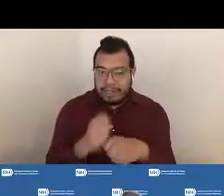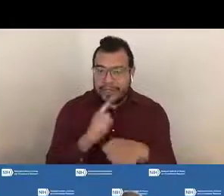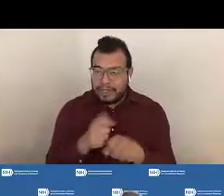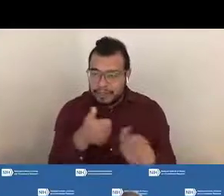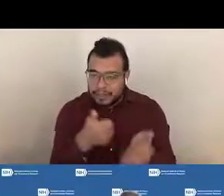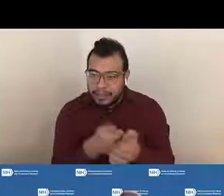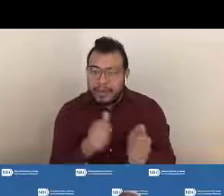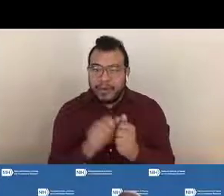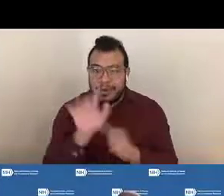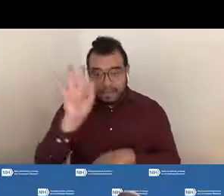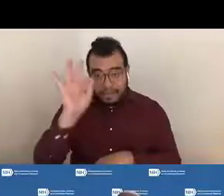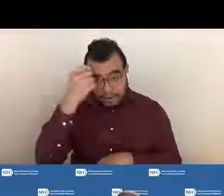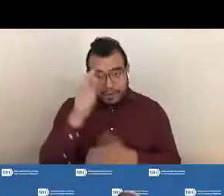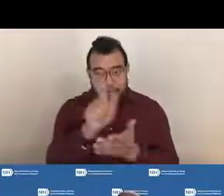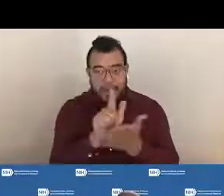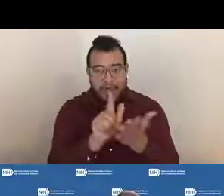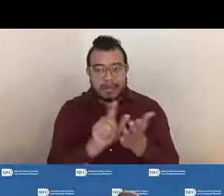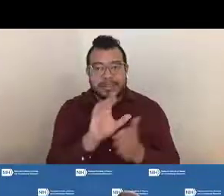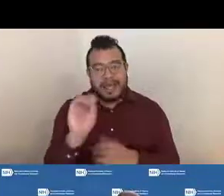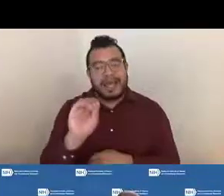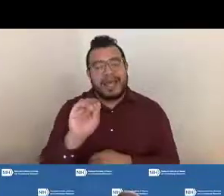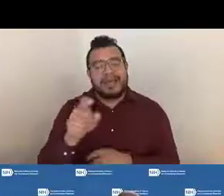and NIH administrative policies and procedures.